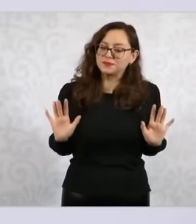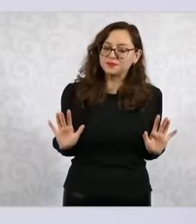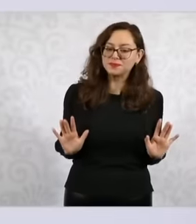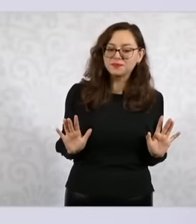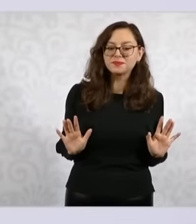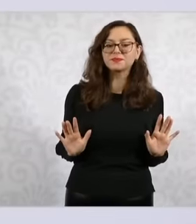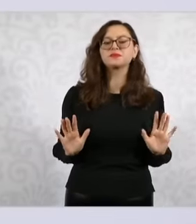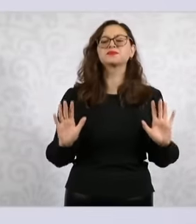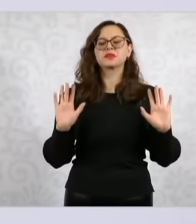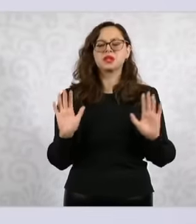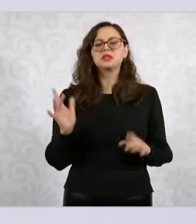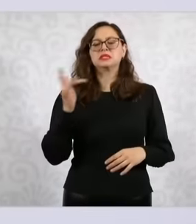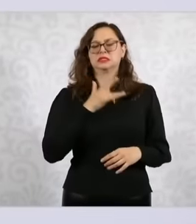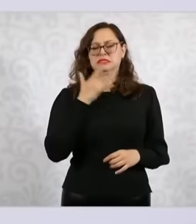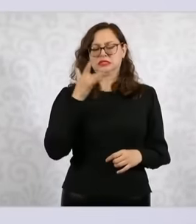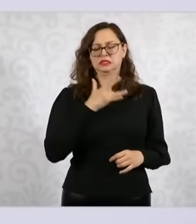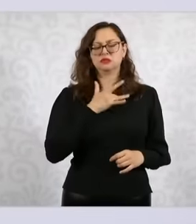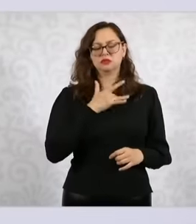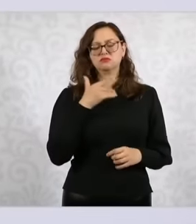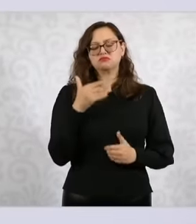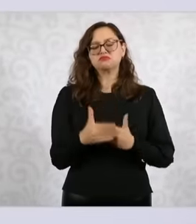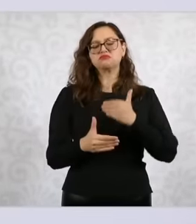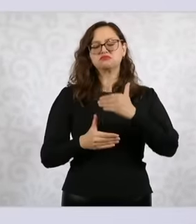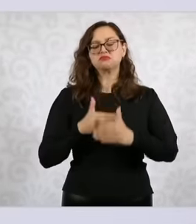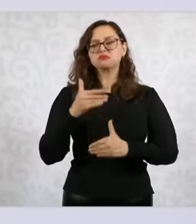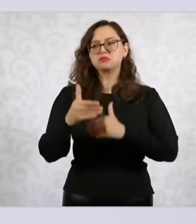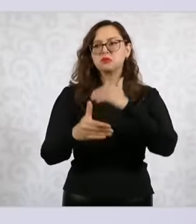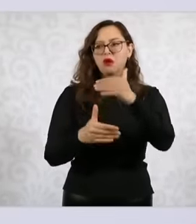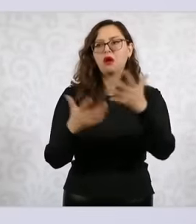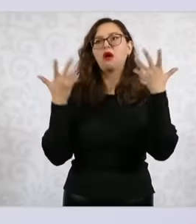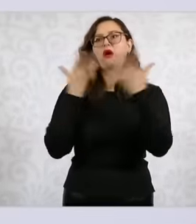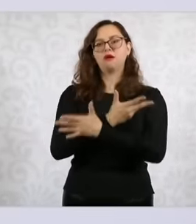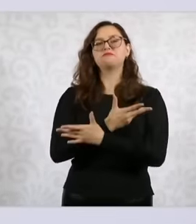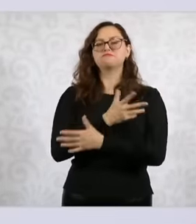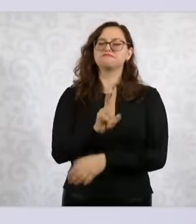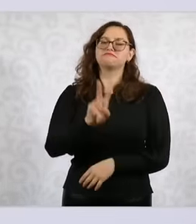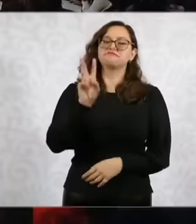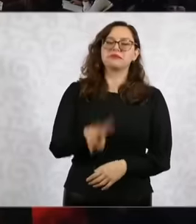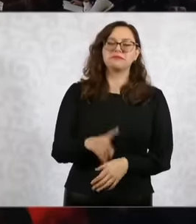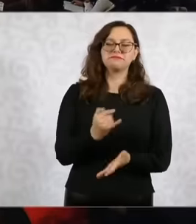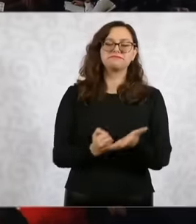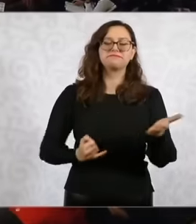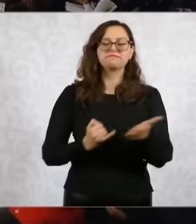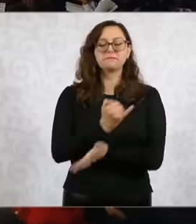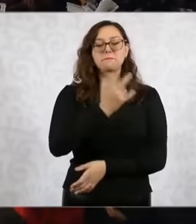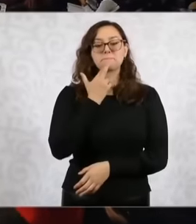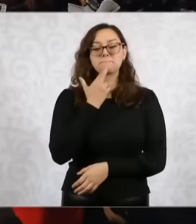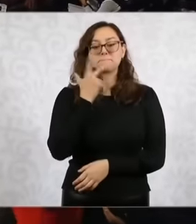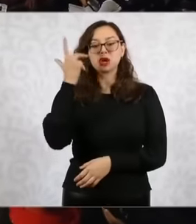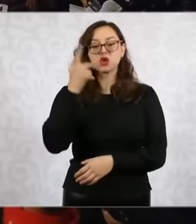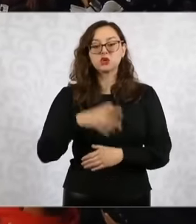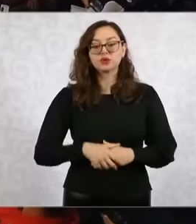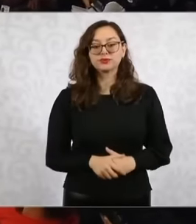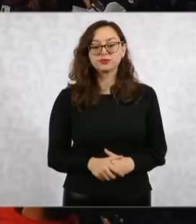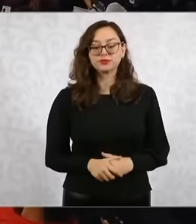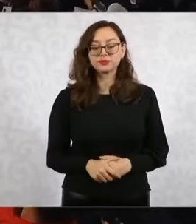will realize that the temec is the best decision that the people of Mexico have ever made. nothing more